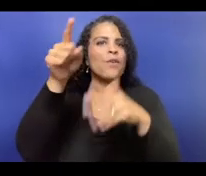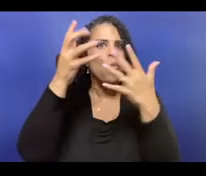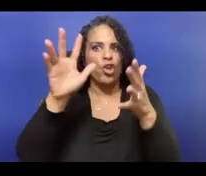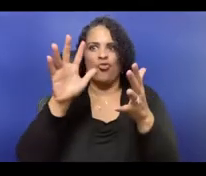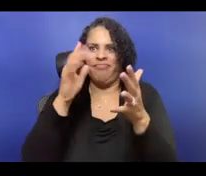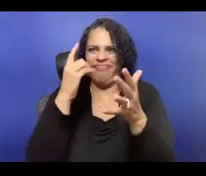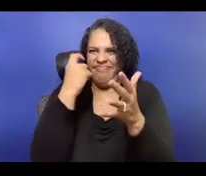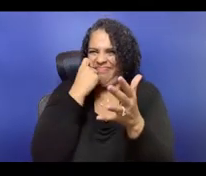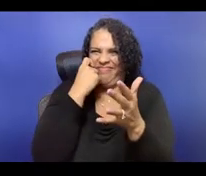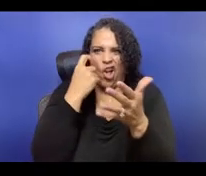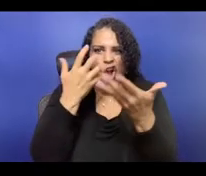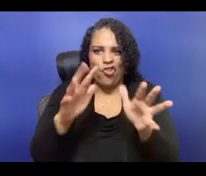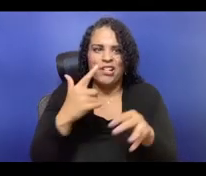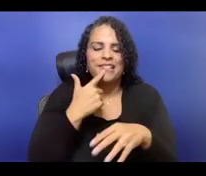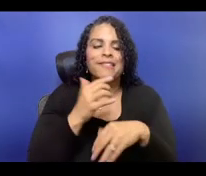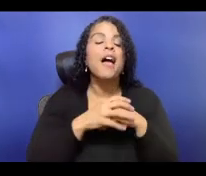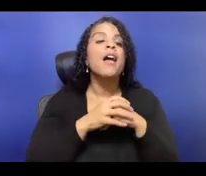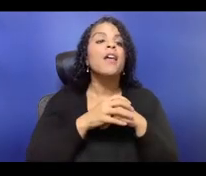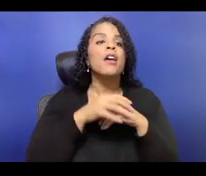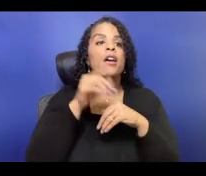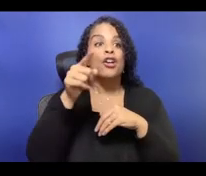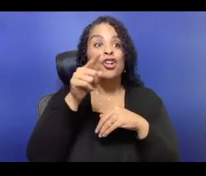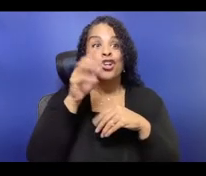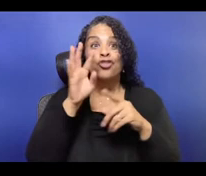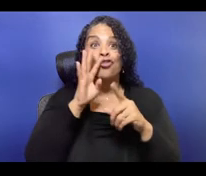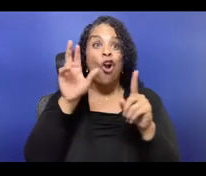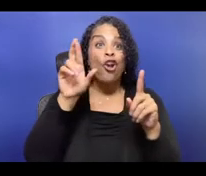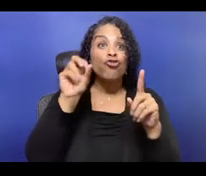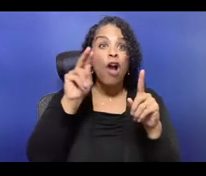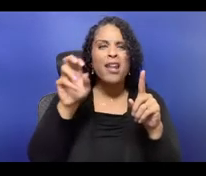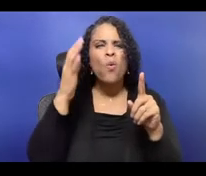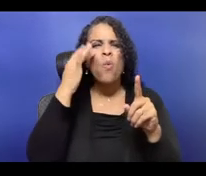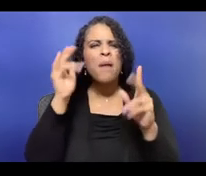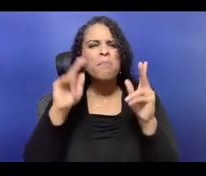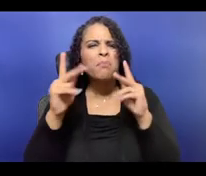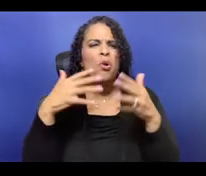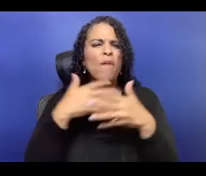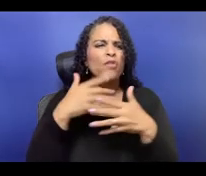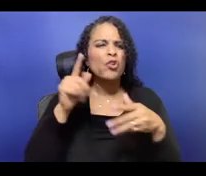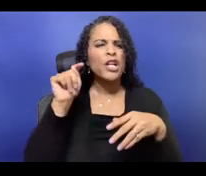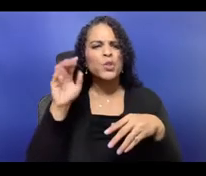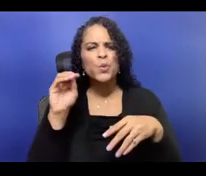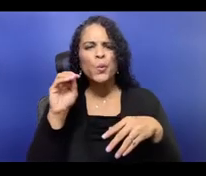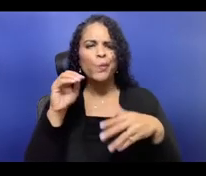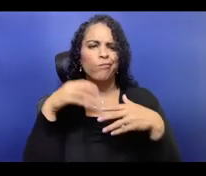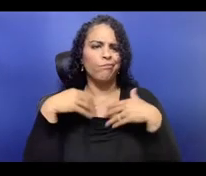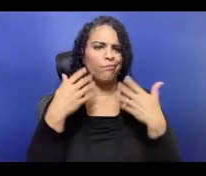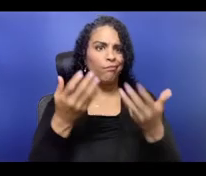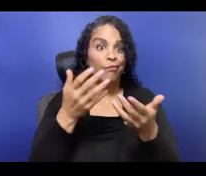out of the police budget, which on the surface is like, oh my God, wow, we're moving money out of the NYPD.